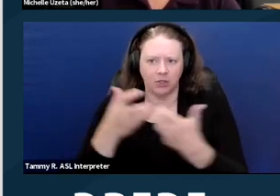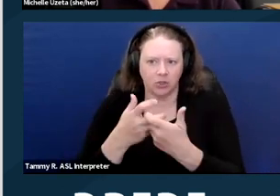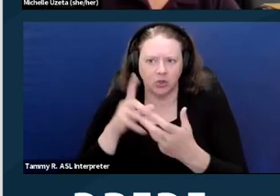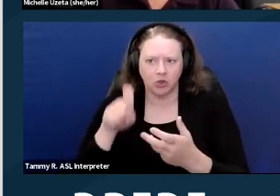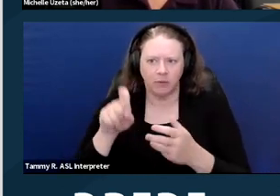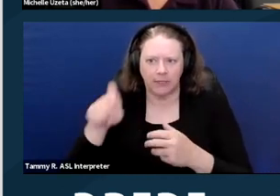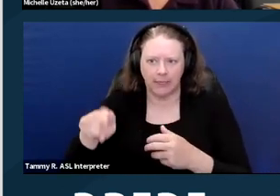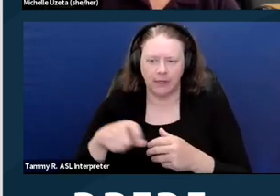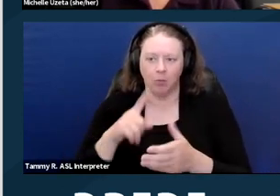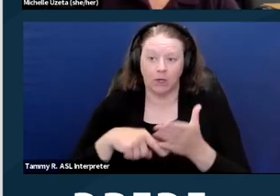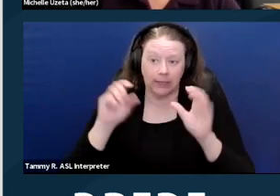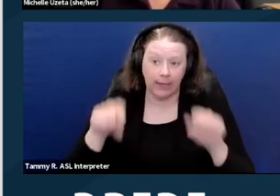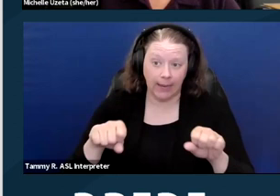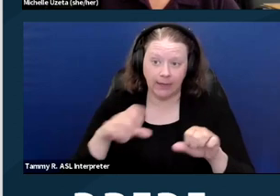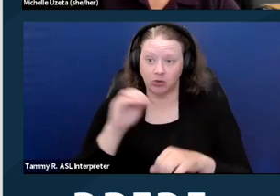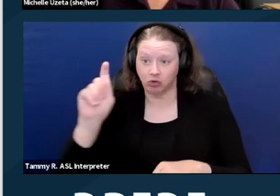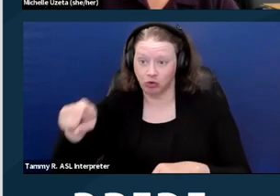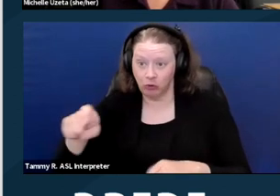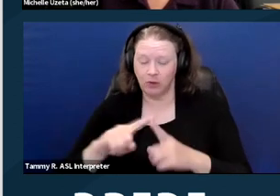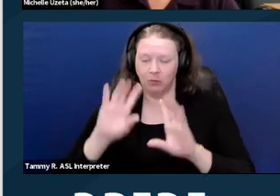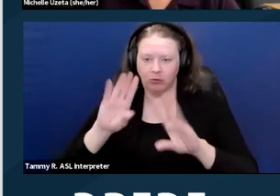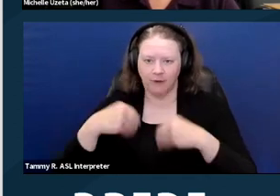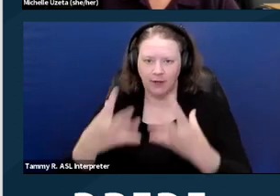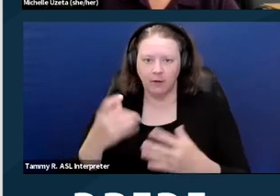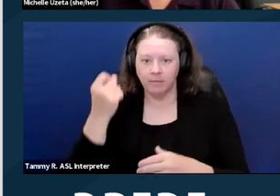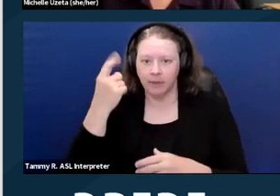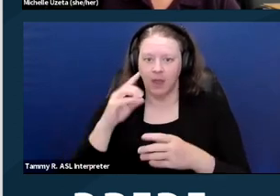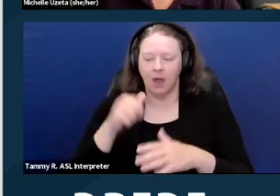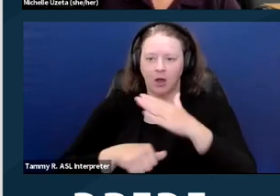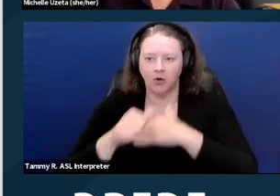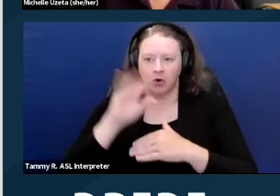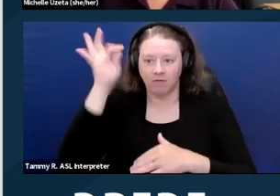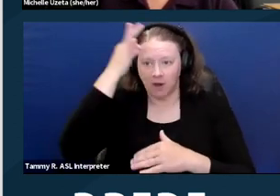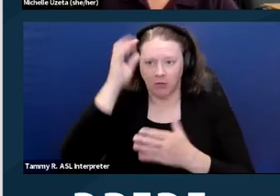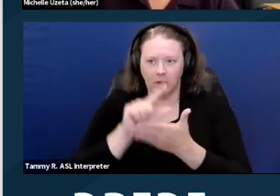Under federal law there's no stand-alone liability for the failure of a housing provider